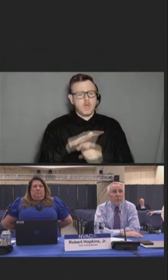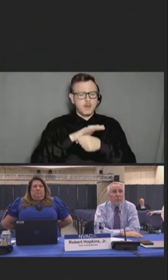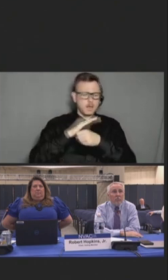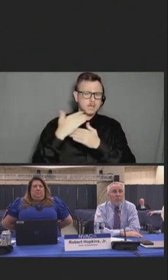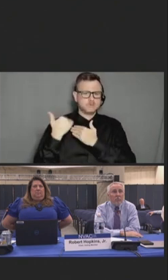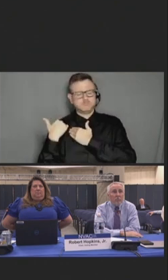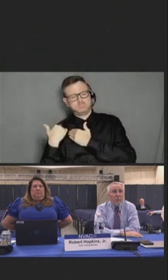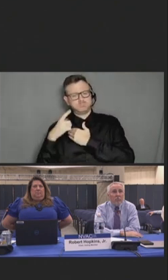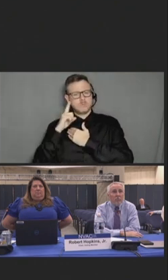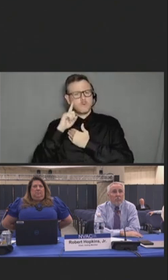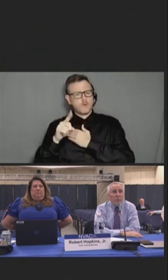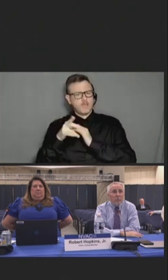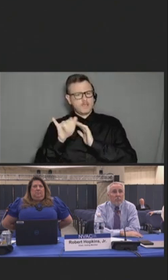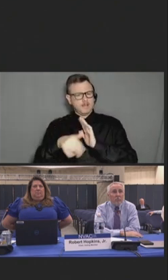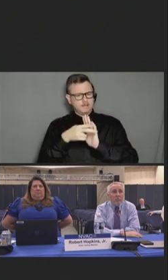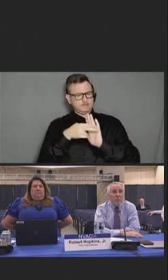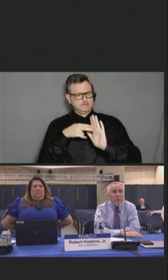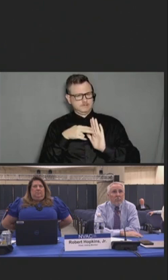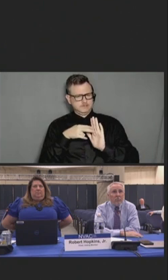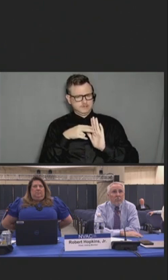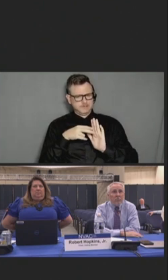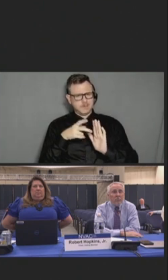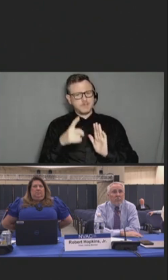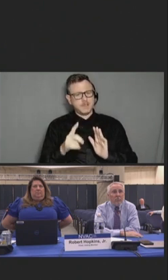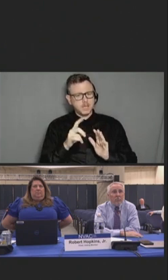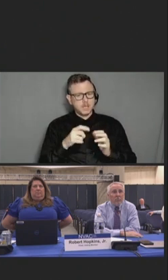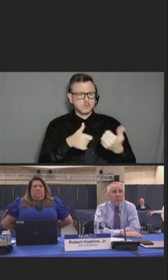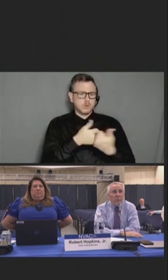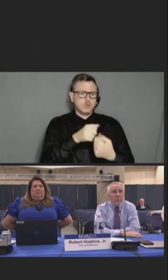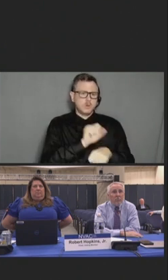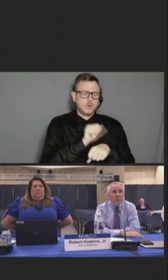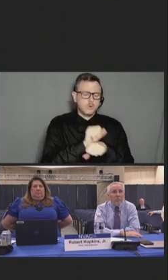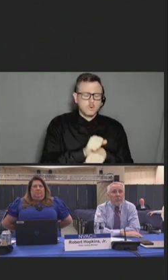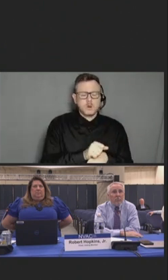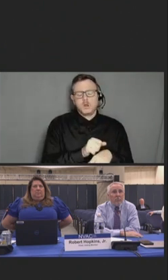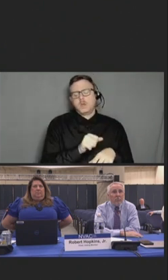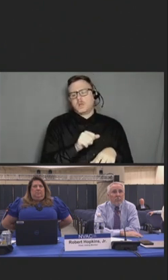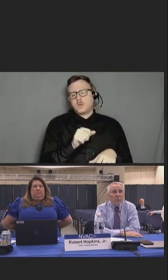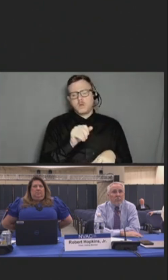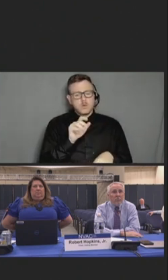work conditions, including long hours and irregular shifts, staffing shortage, physically